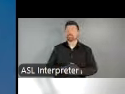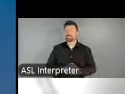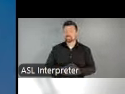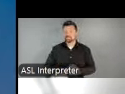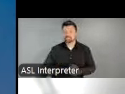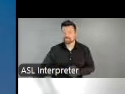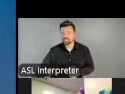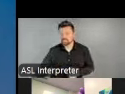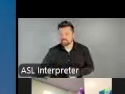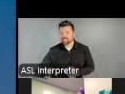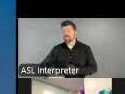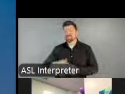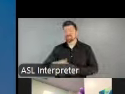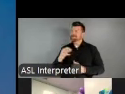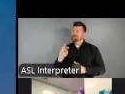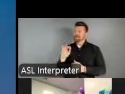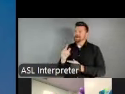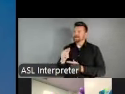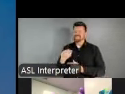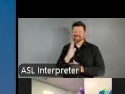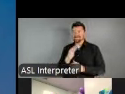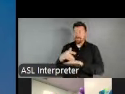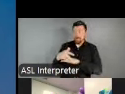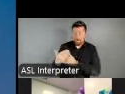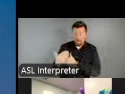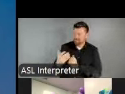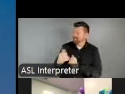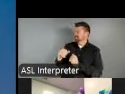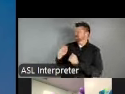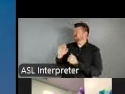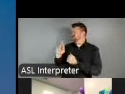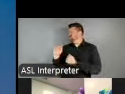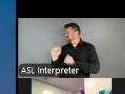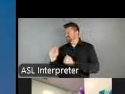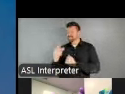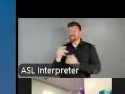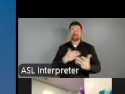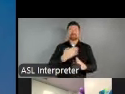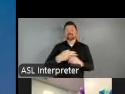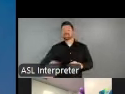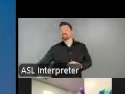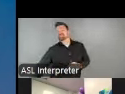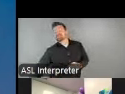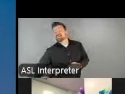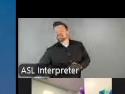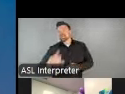Michael. Never too early for the arts. My name is Randy Engstrom. As Michael said, I am a solidly